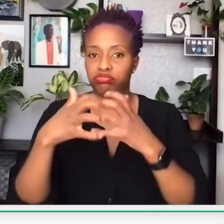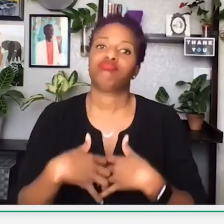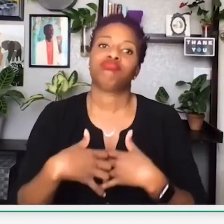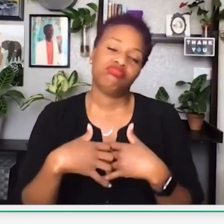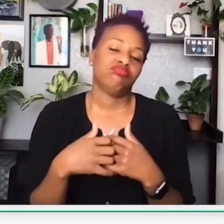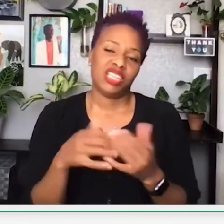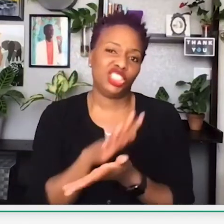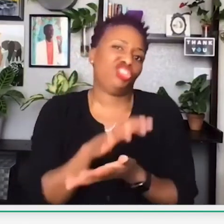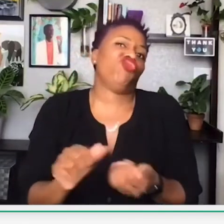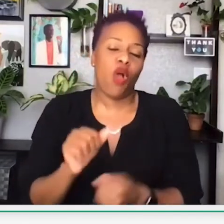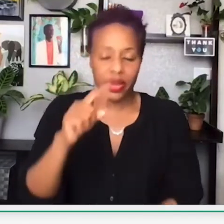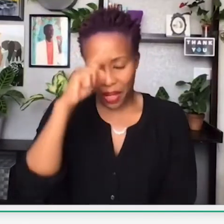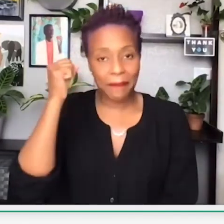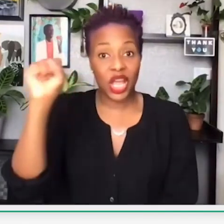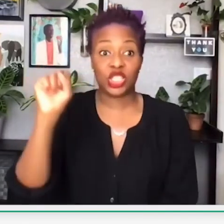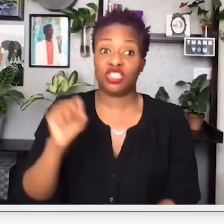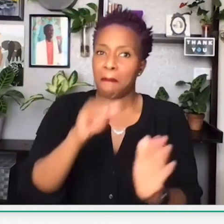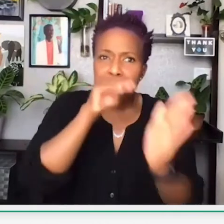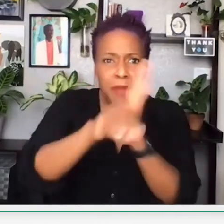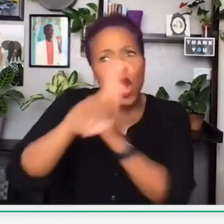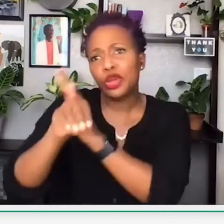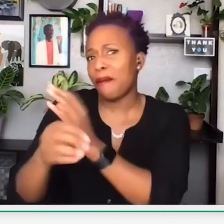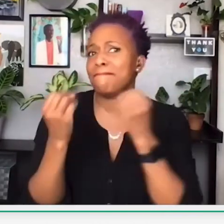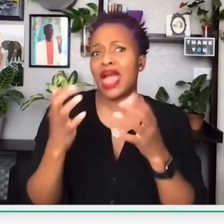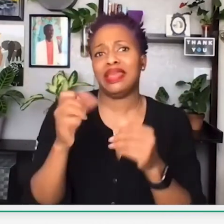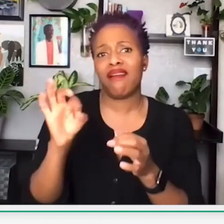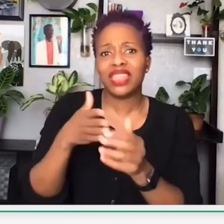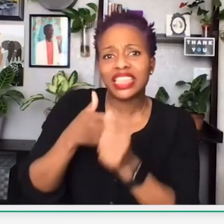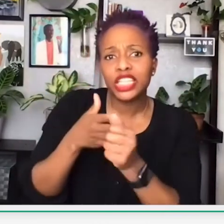The government eventually dismantled the Black Panthers organization. They